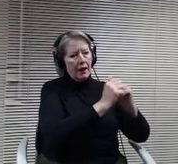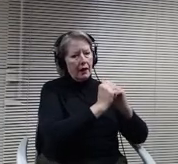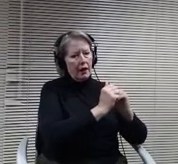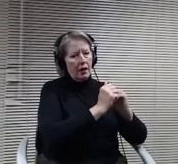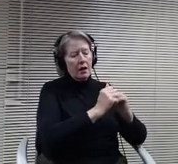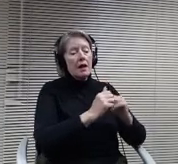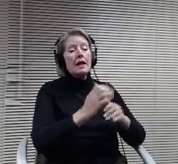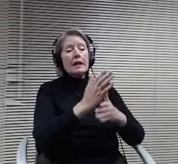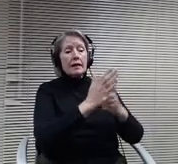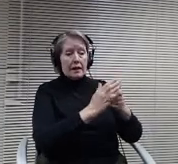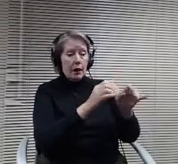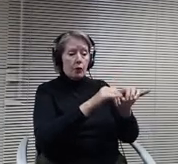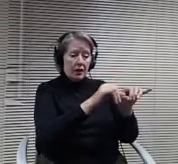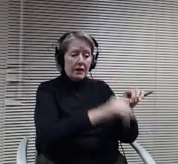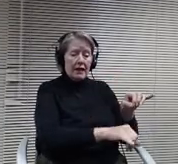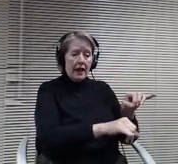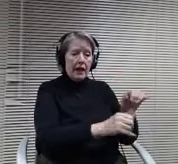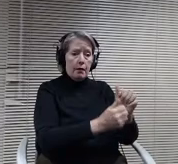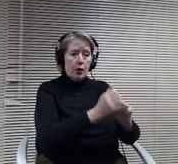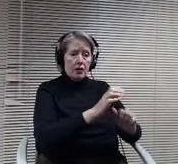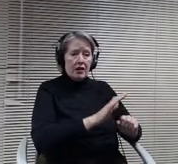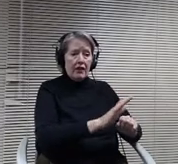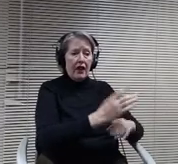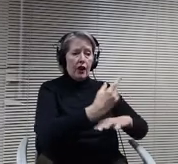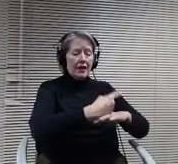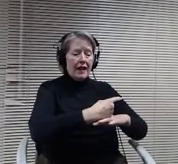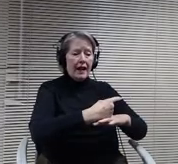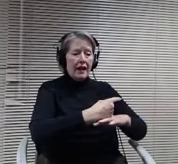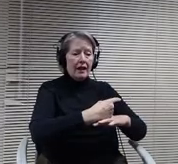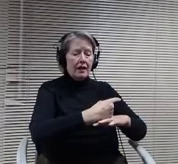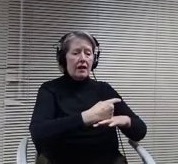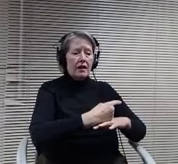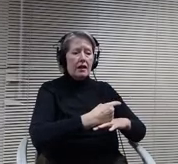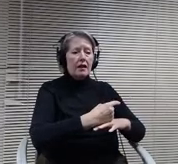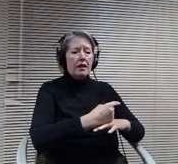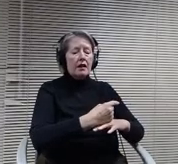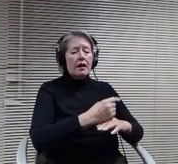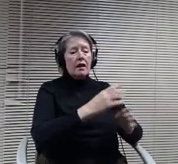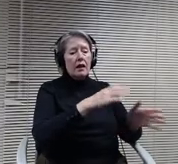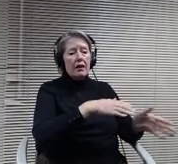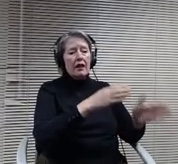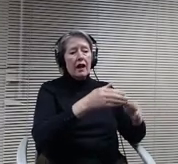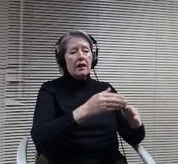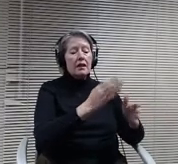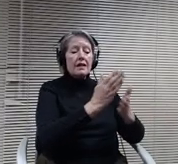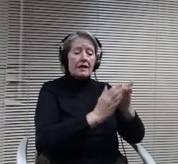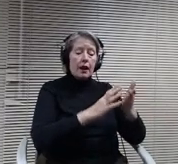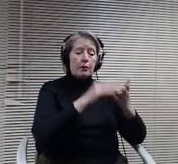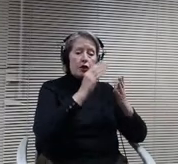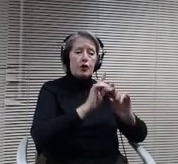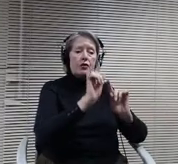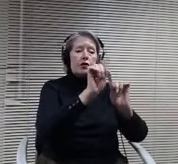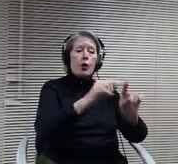their day. A typical school day then we have our community based students who may only come to that location an hour, three